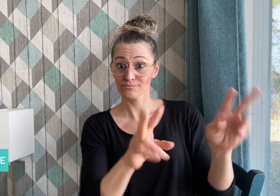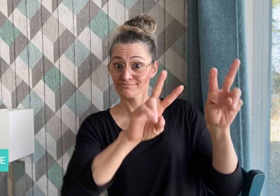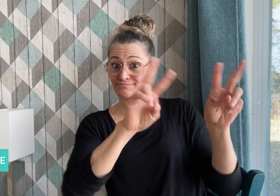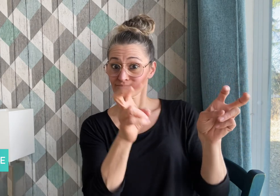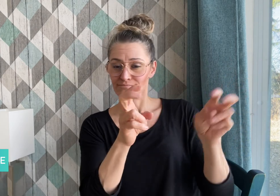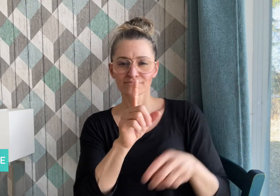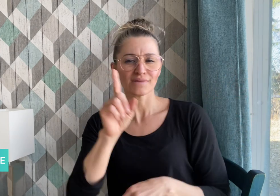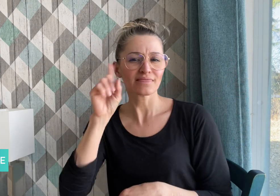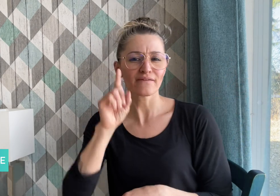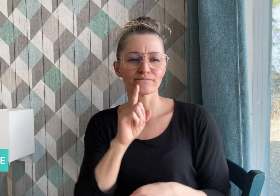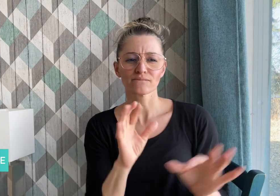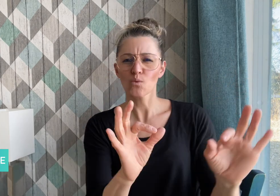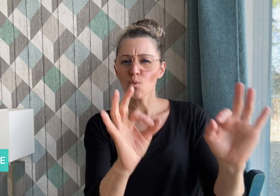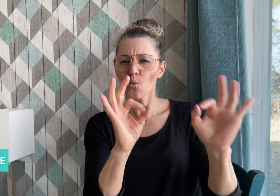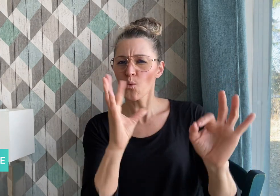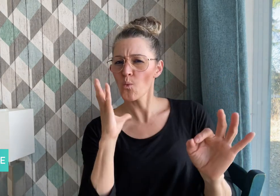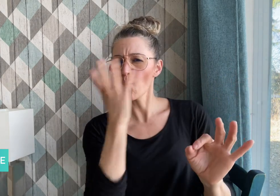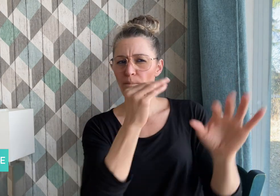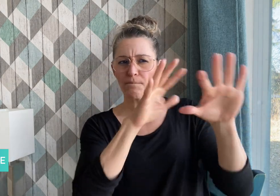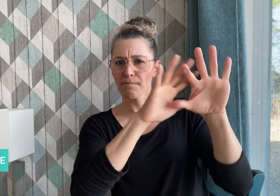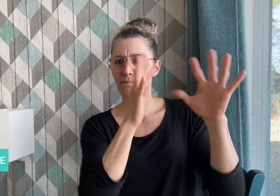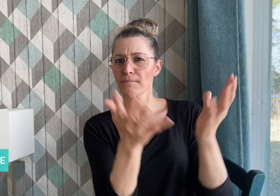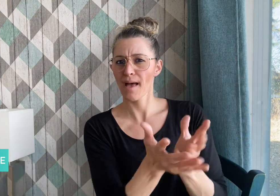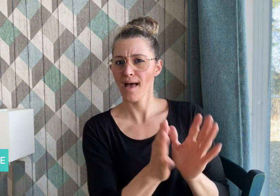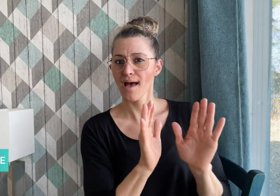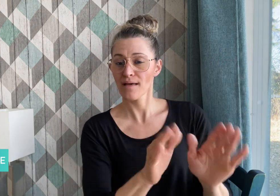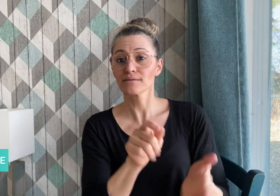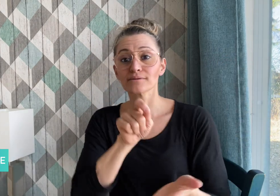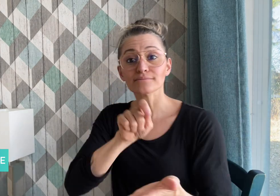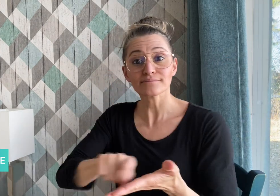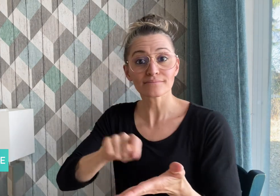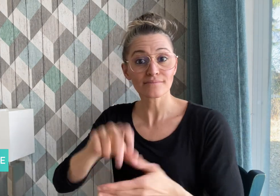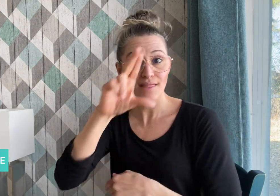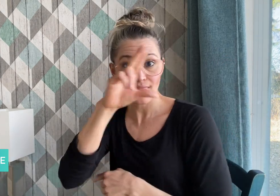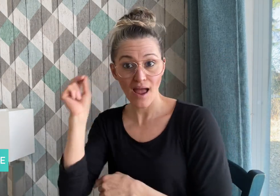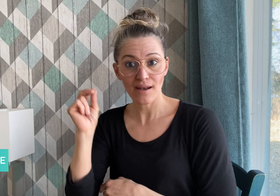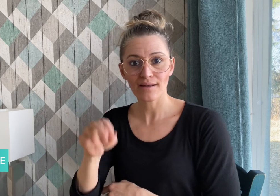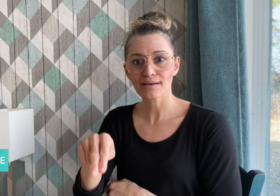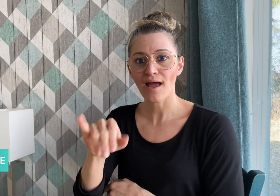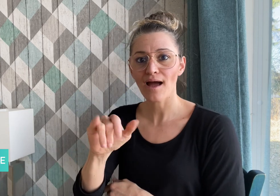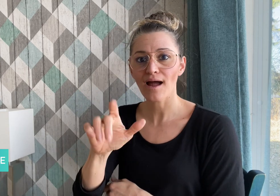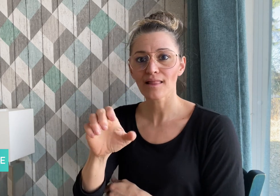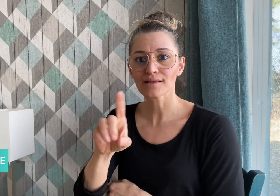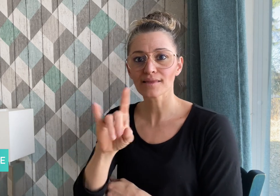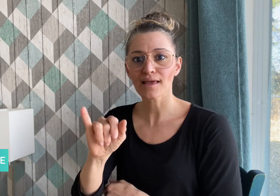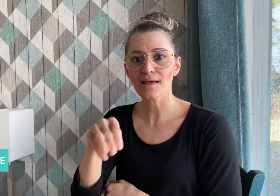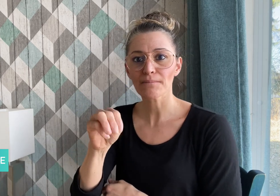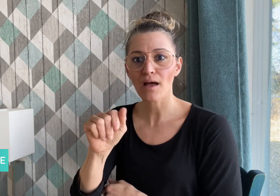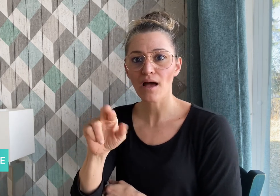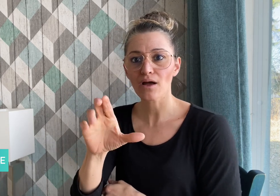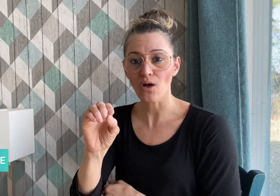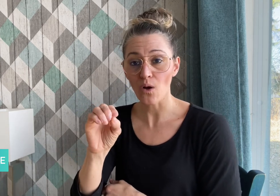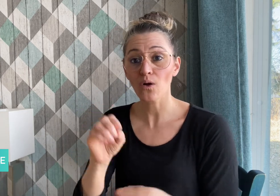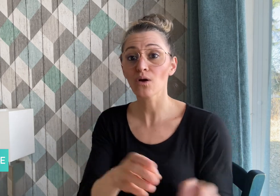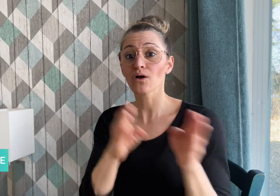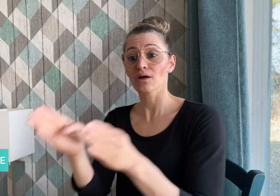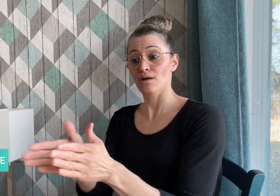"Deaf Utopia" by Nyle DiMarco and "True Biz" by Sara Nović.